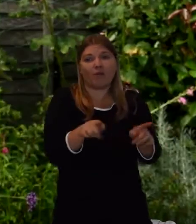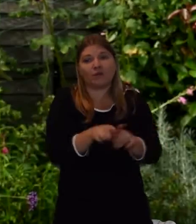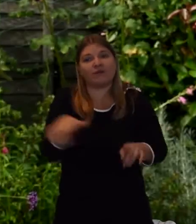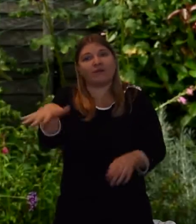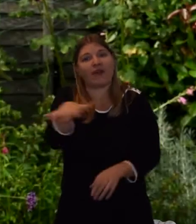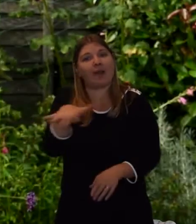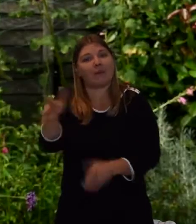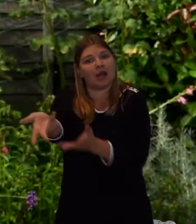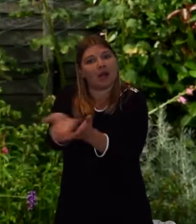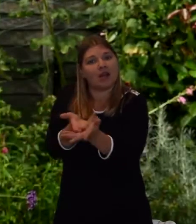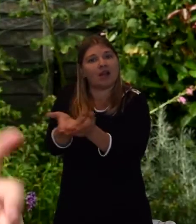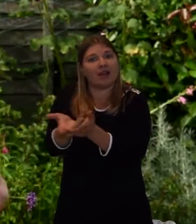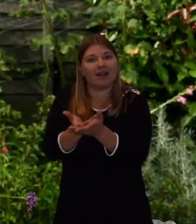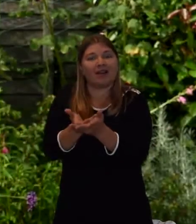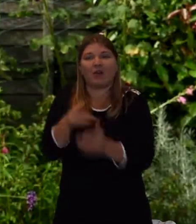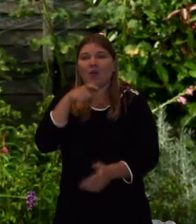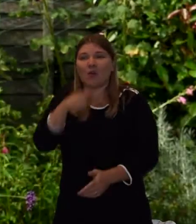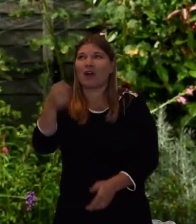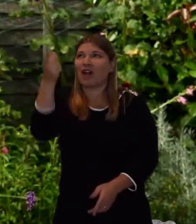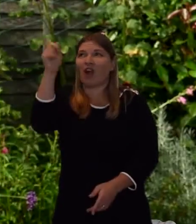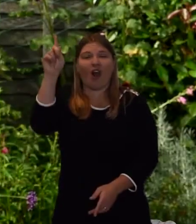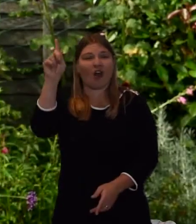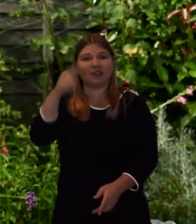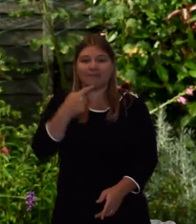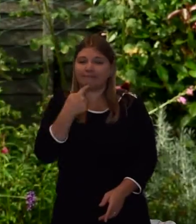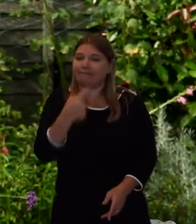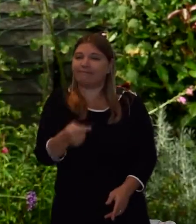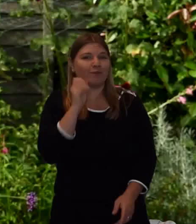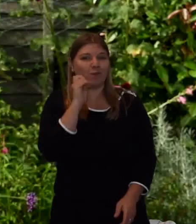That there is no god in the ceremony and as a consequence